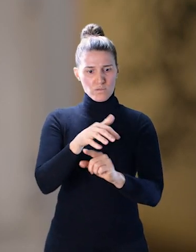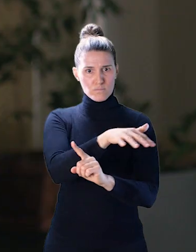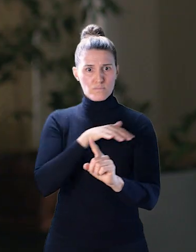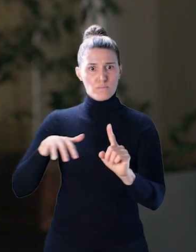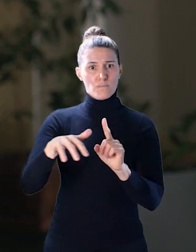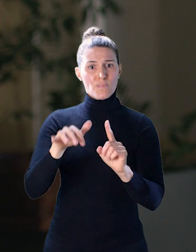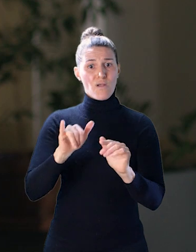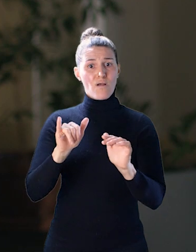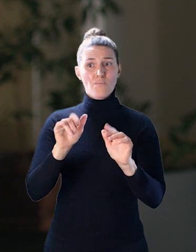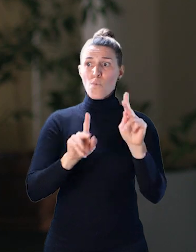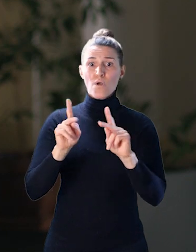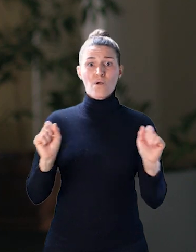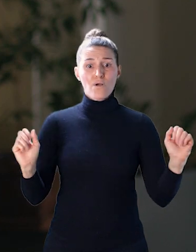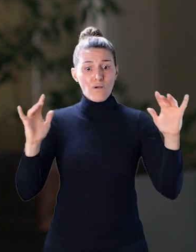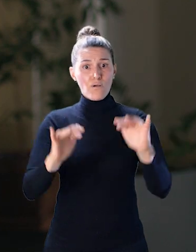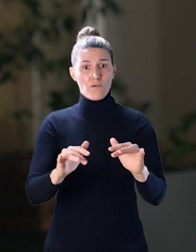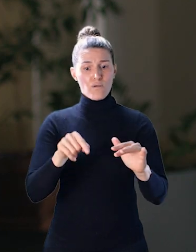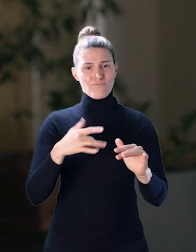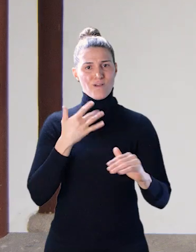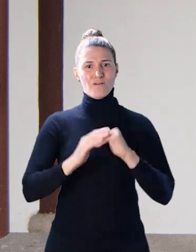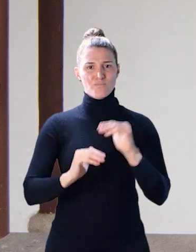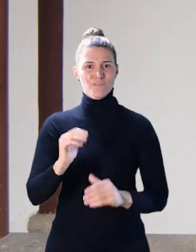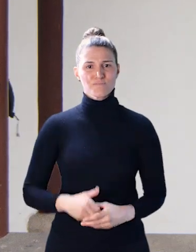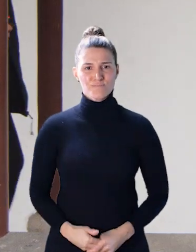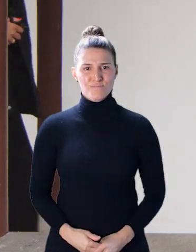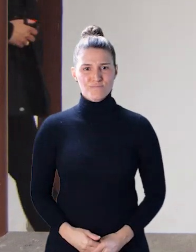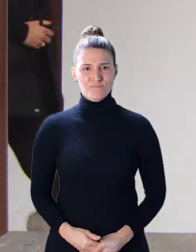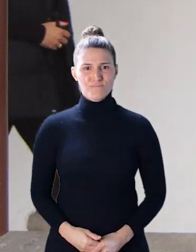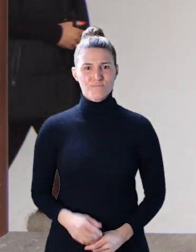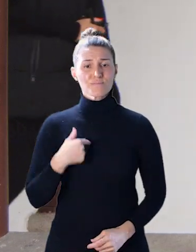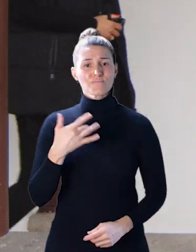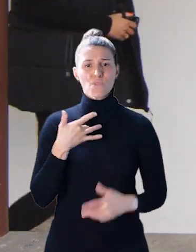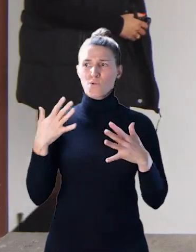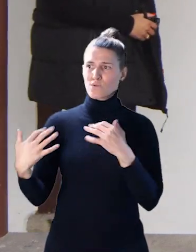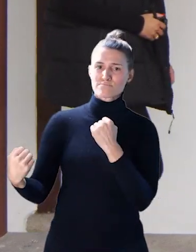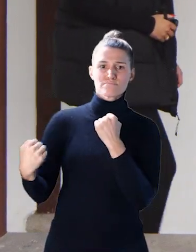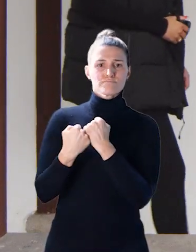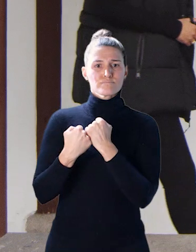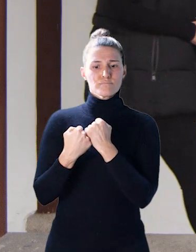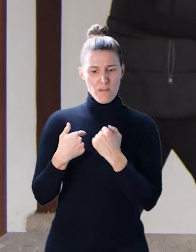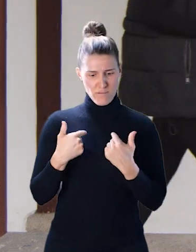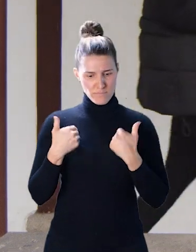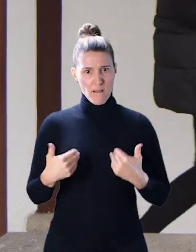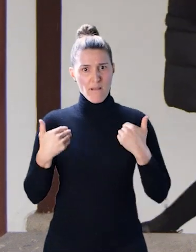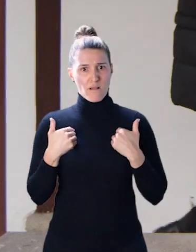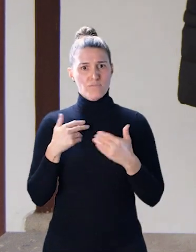so that anybody coming through these doors will feel comfortable. I feel very supported having dyslexia working at Small